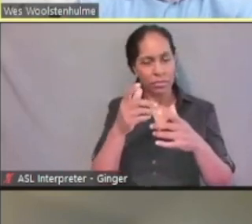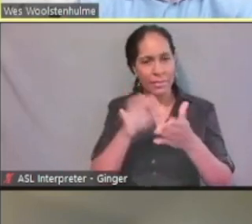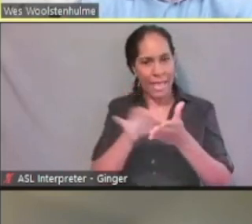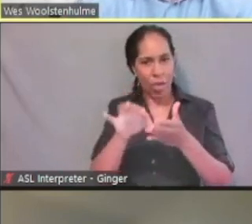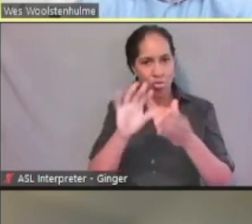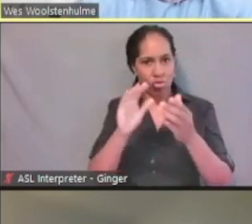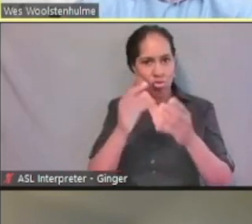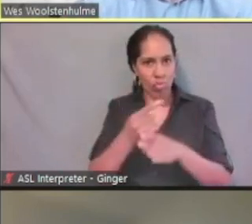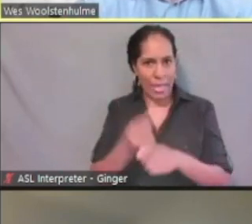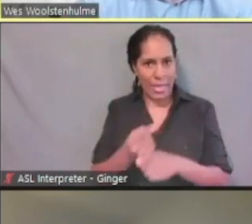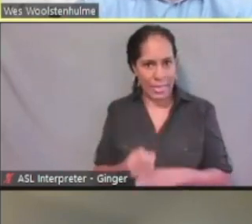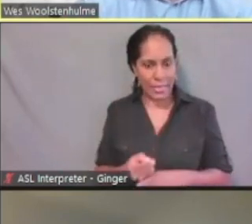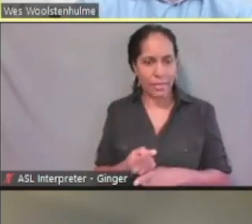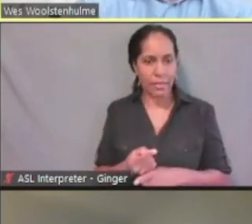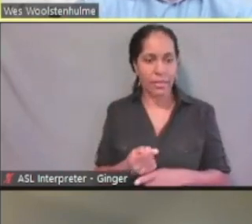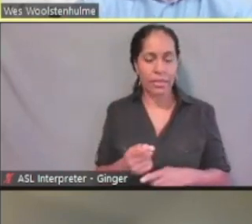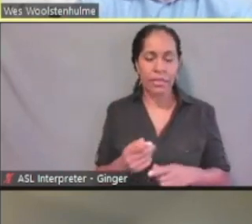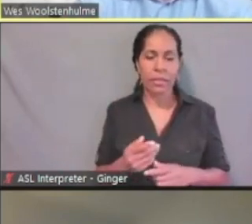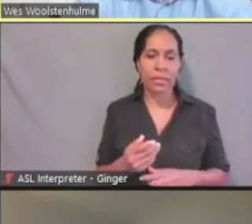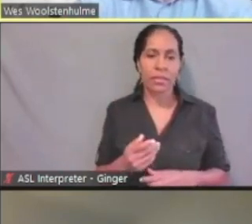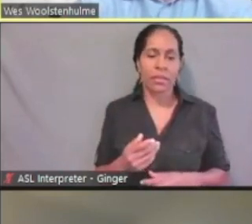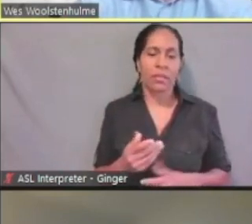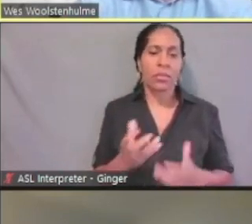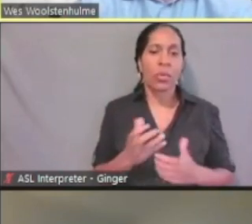which of those individuals are applying.